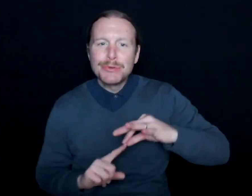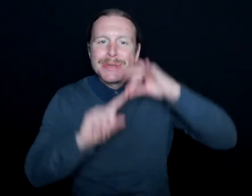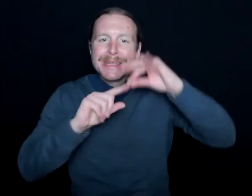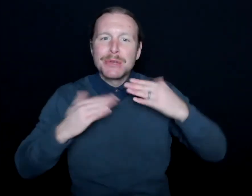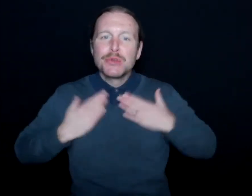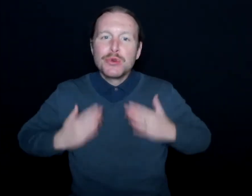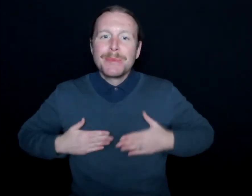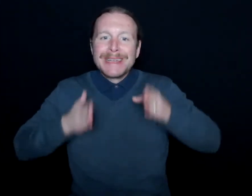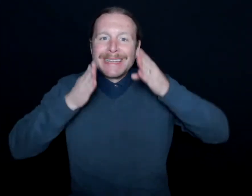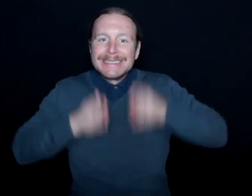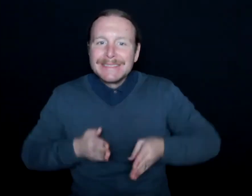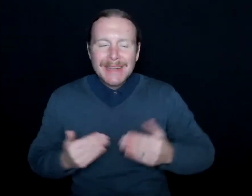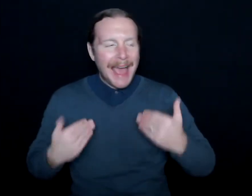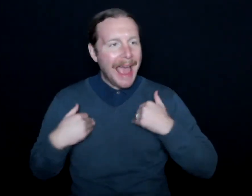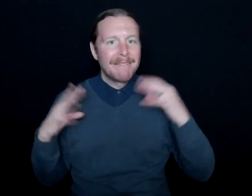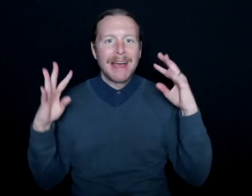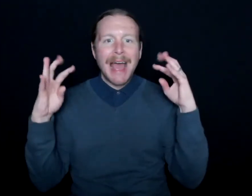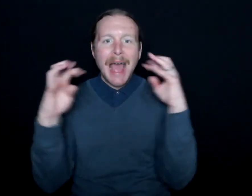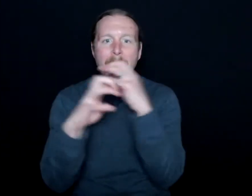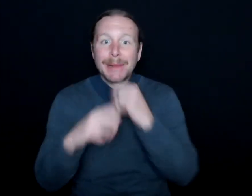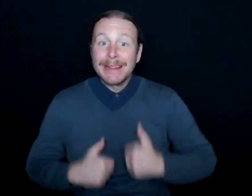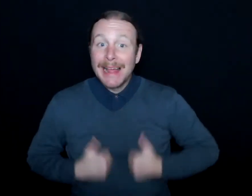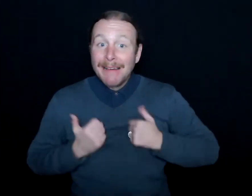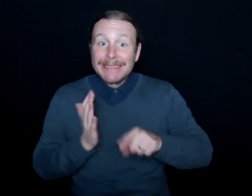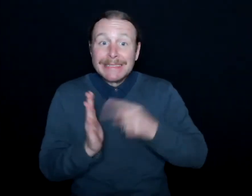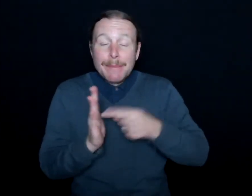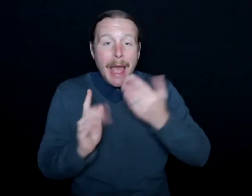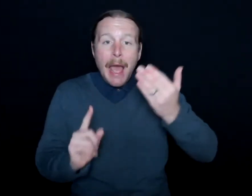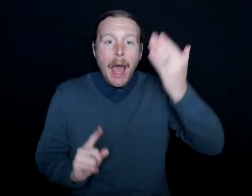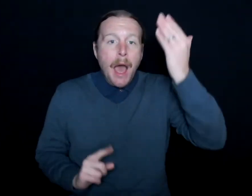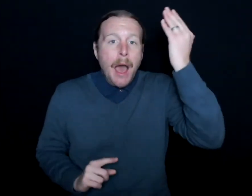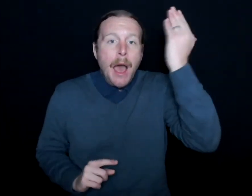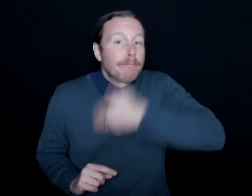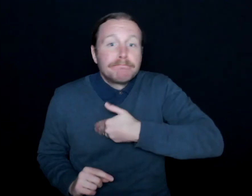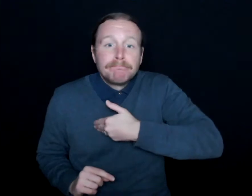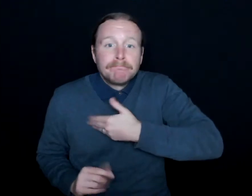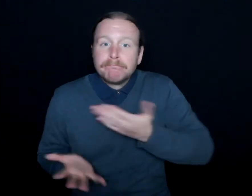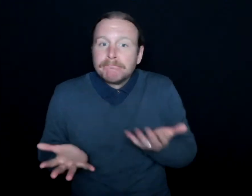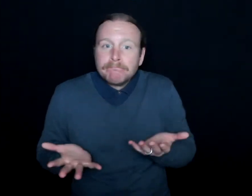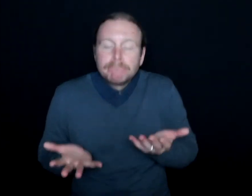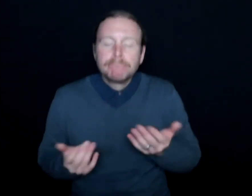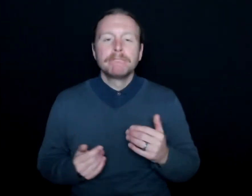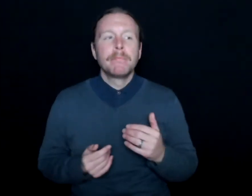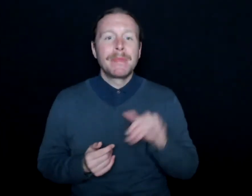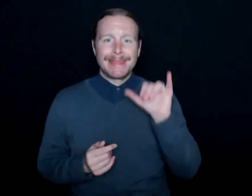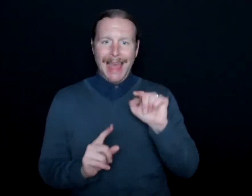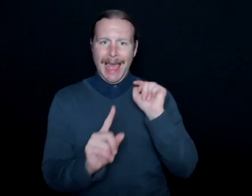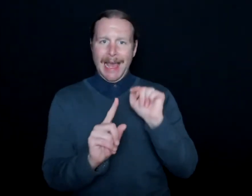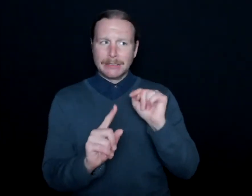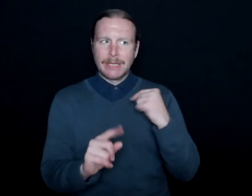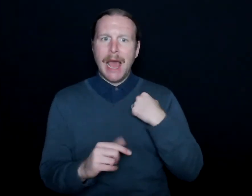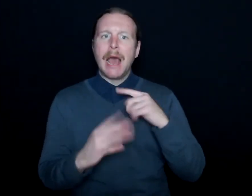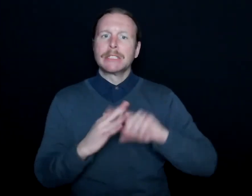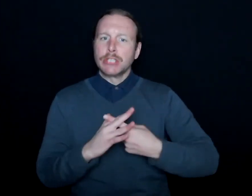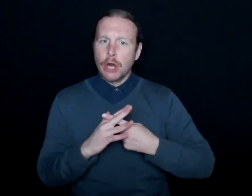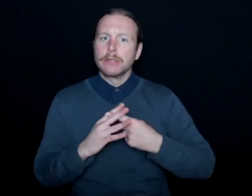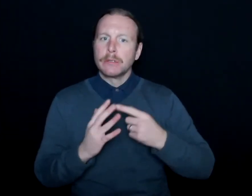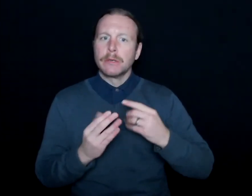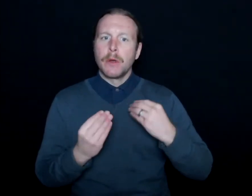and we lead complicated lives, and sometimes we just don't think about that. And it was there that I started providing podcasts